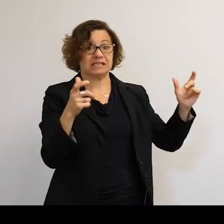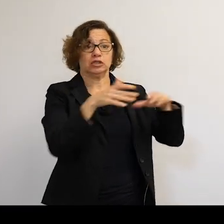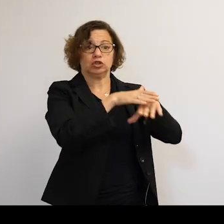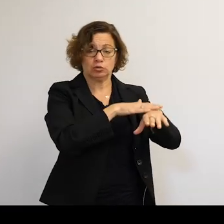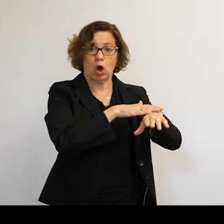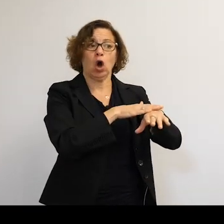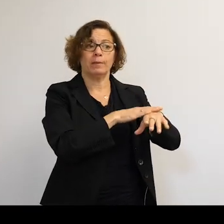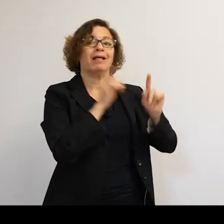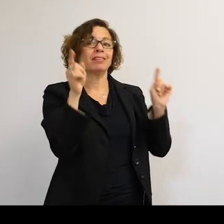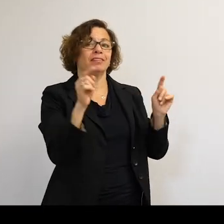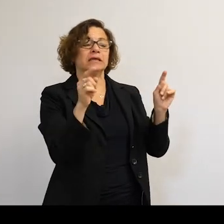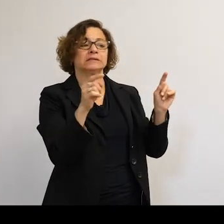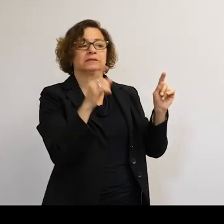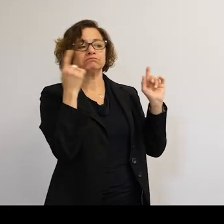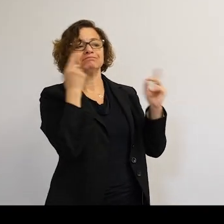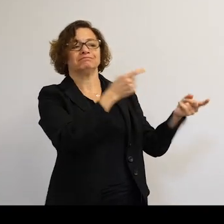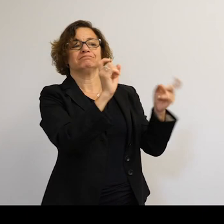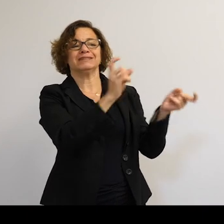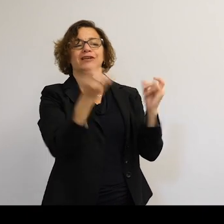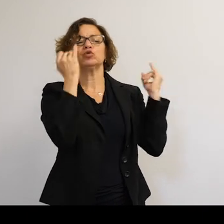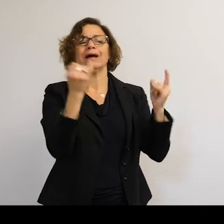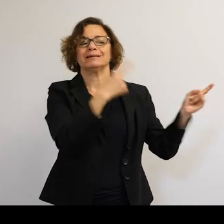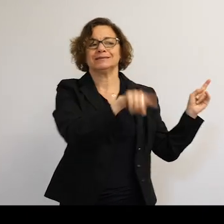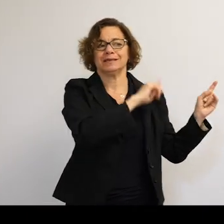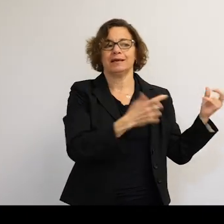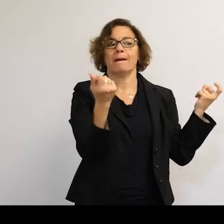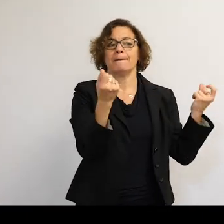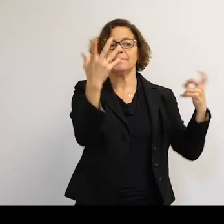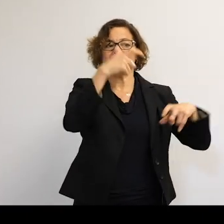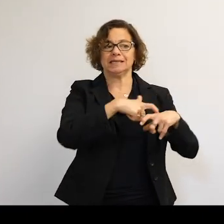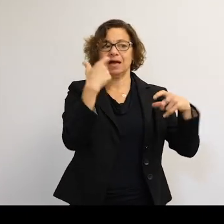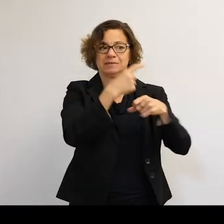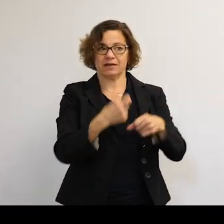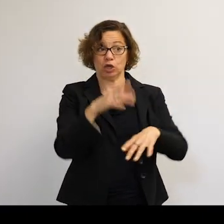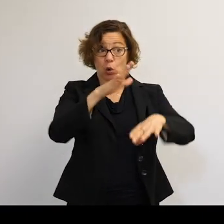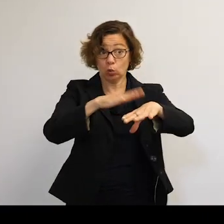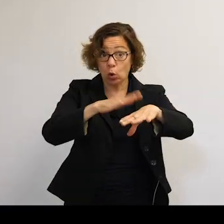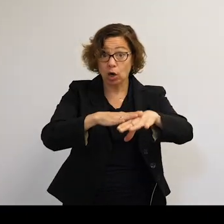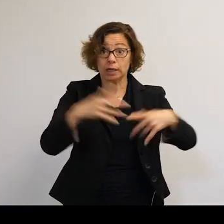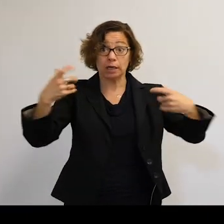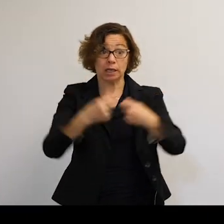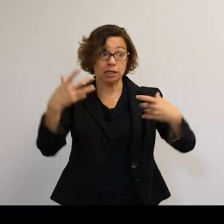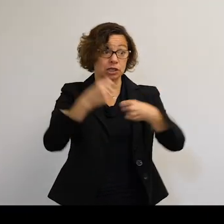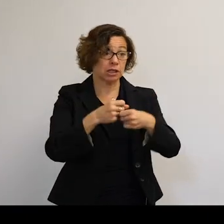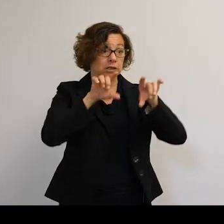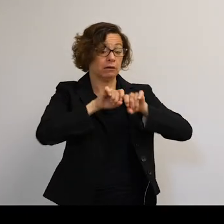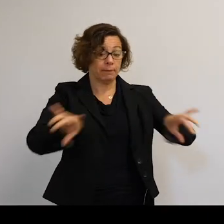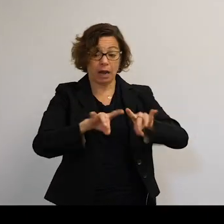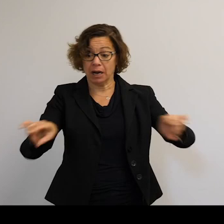But it gives you an idea of how many objects there are. Multiple times a year there's those warnings. There'll be a collision-- are sent to the International Space Station.